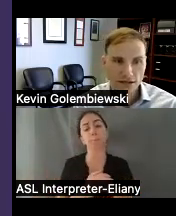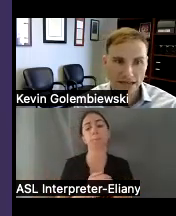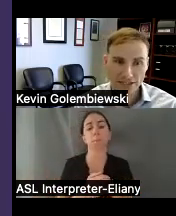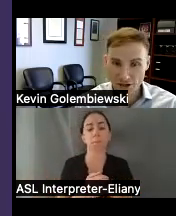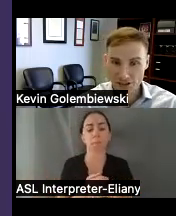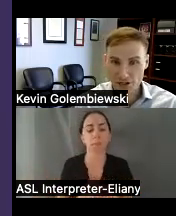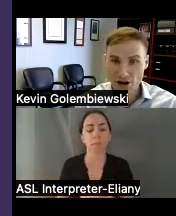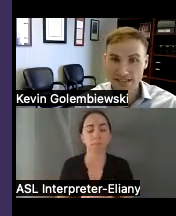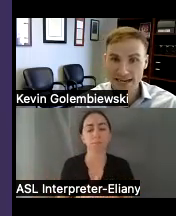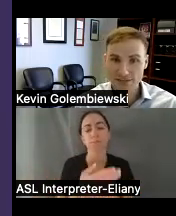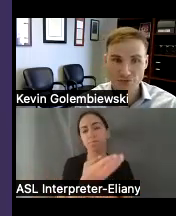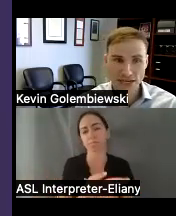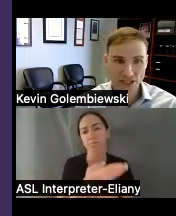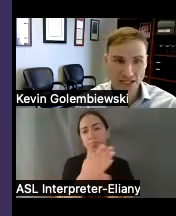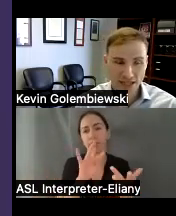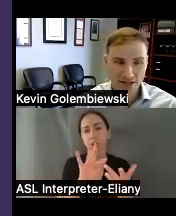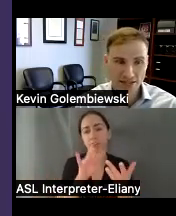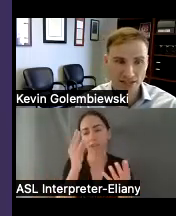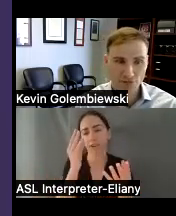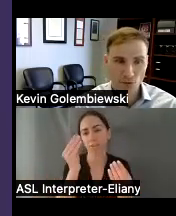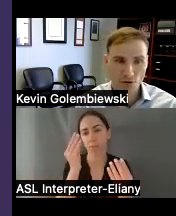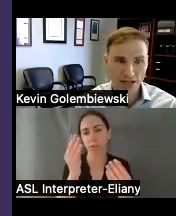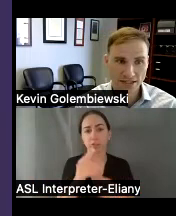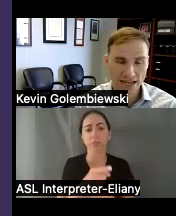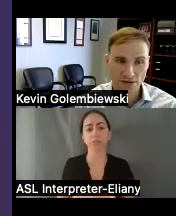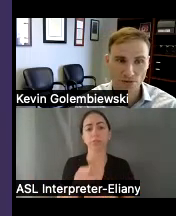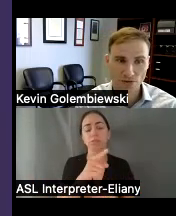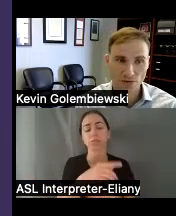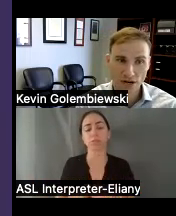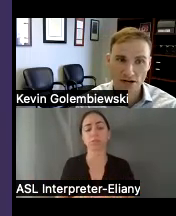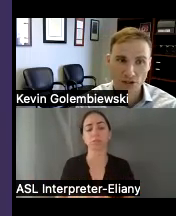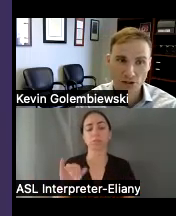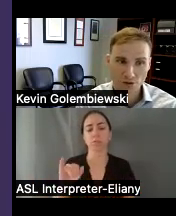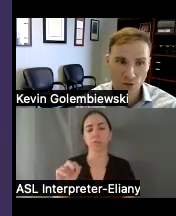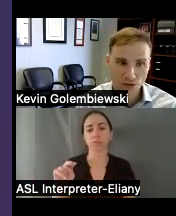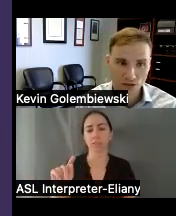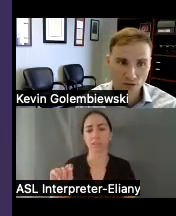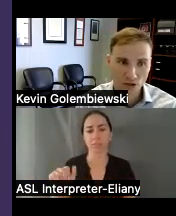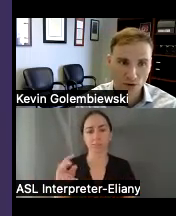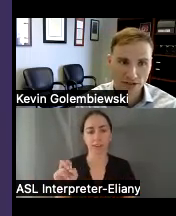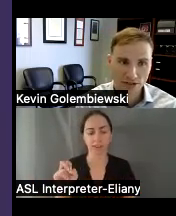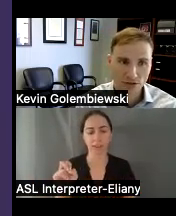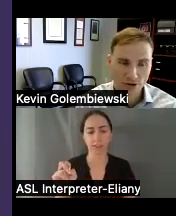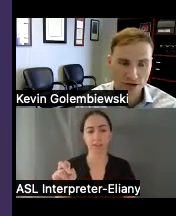and so here's just our contact information again this is for intake 1-800-342-0823